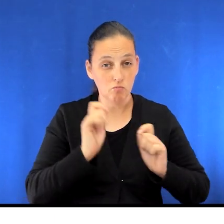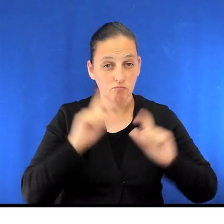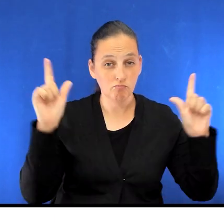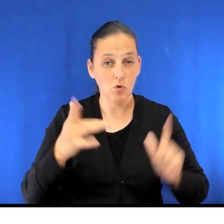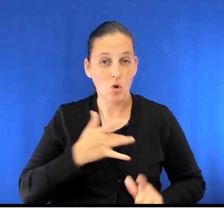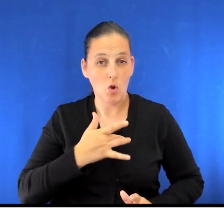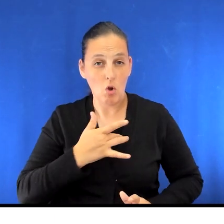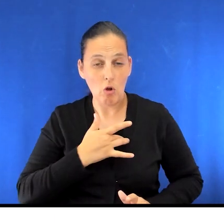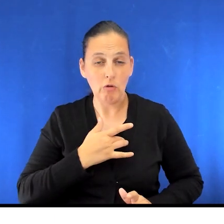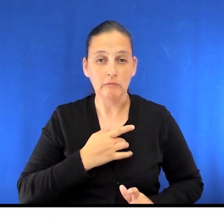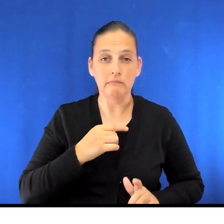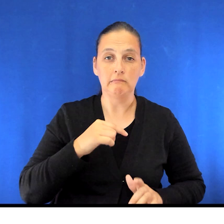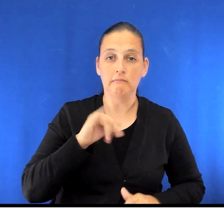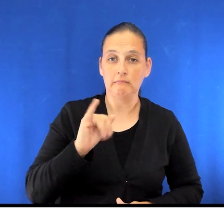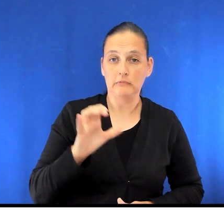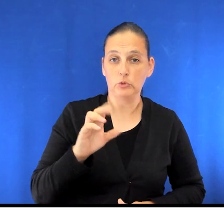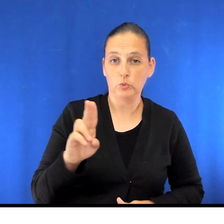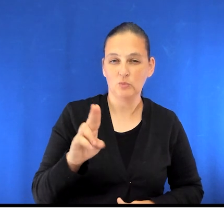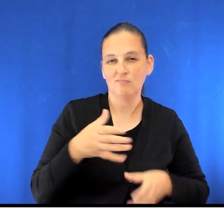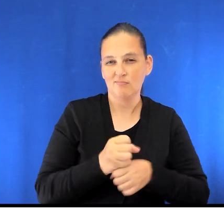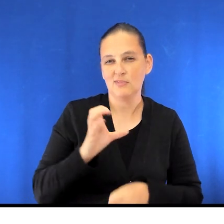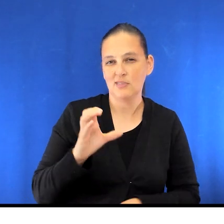Intensive Care Unit, also known as CSICU.